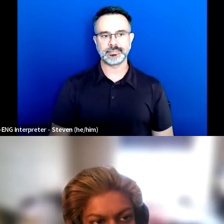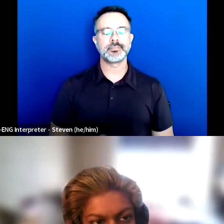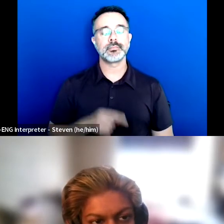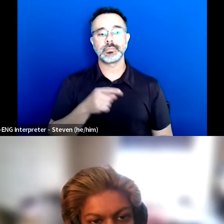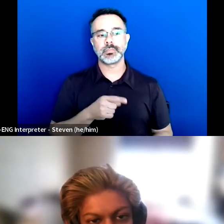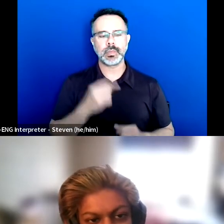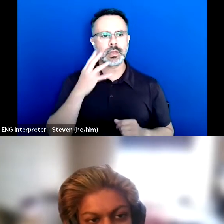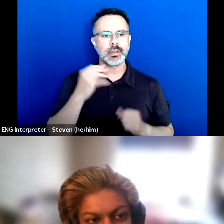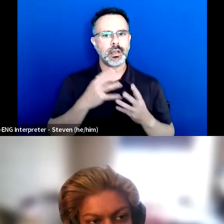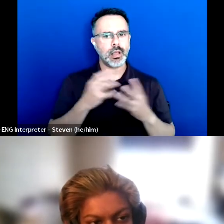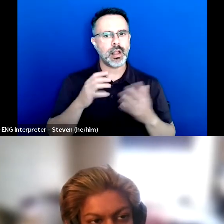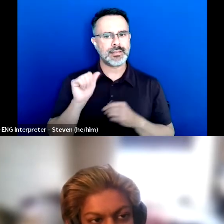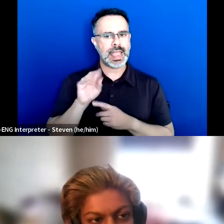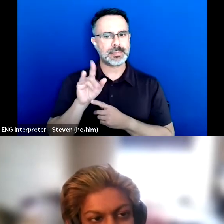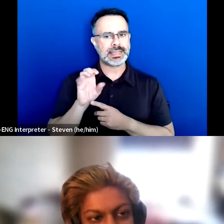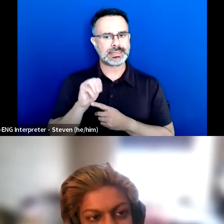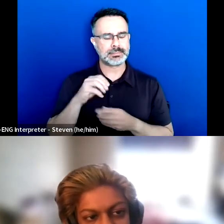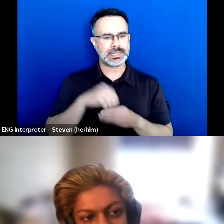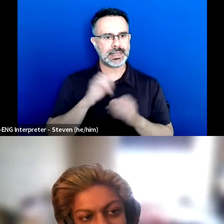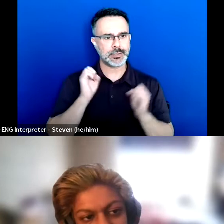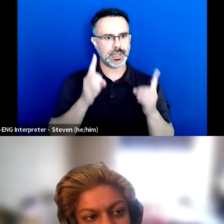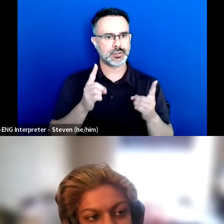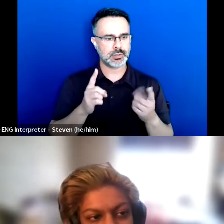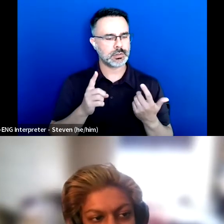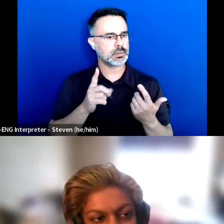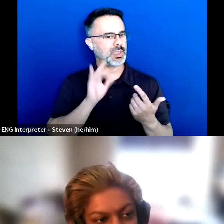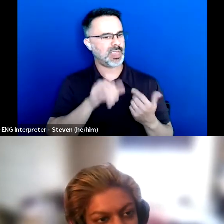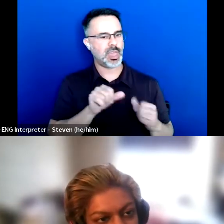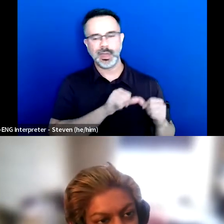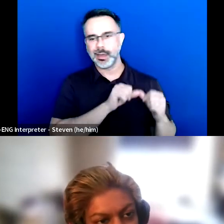And it was pretty much all the way through from primary school.